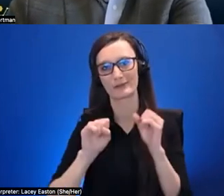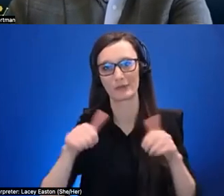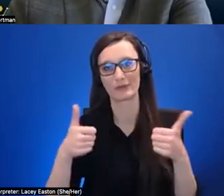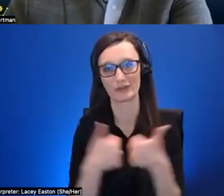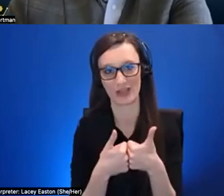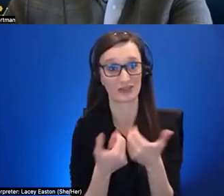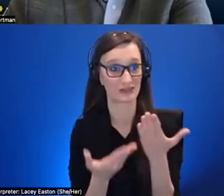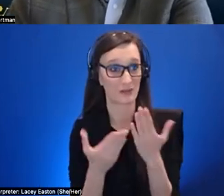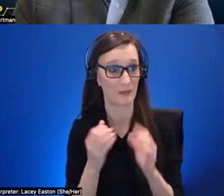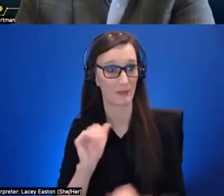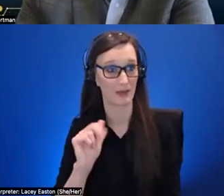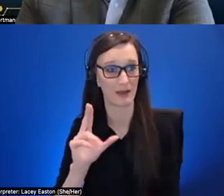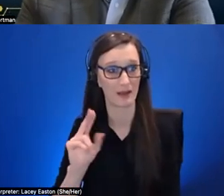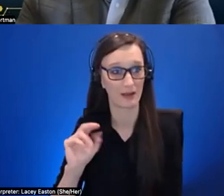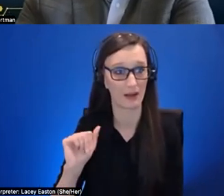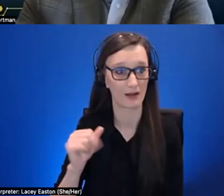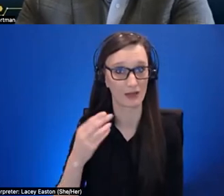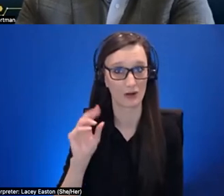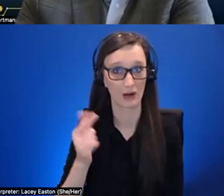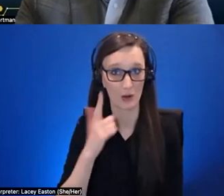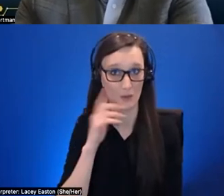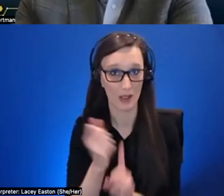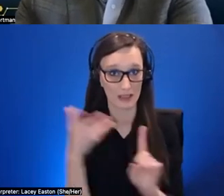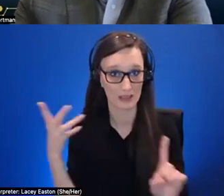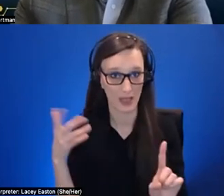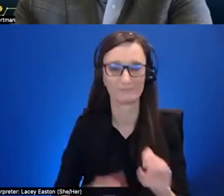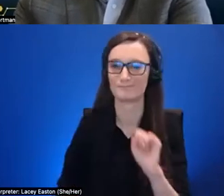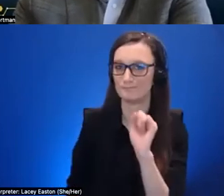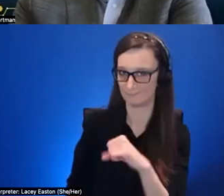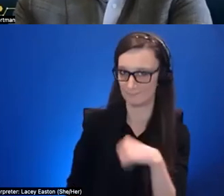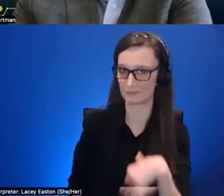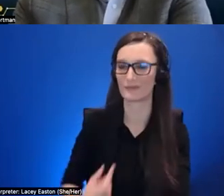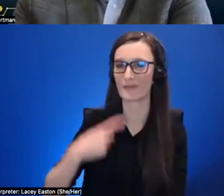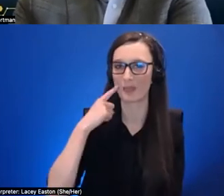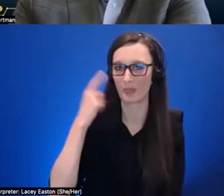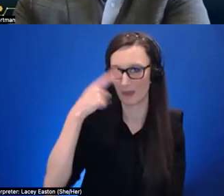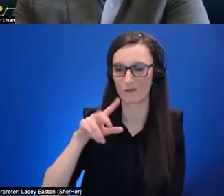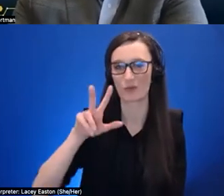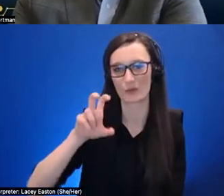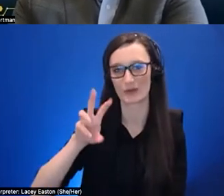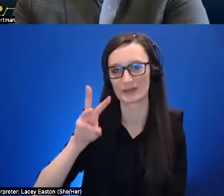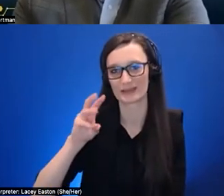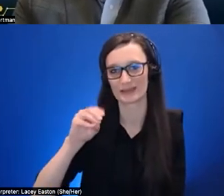yeah yeah so i i think specifically for the 360 video accessibility project uh i think like you